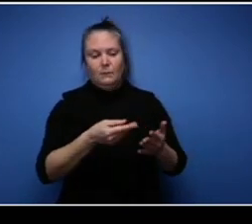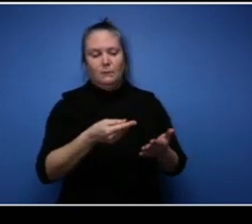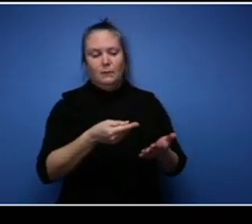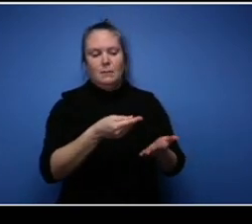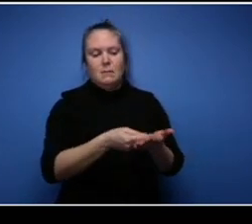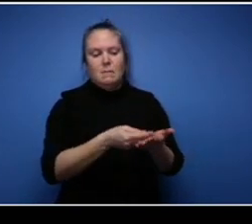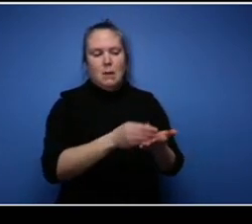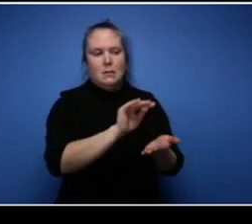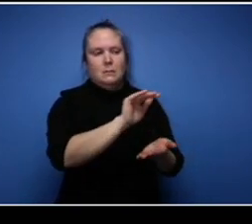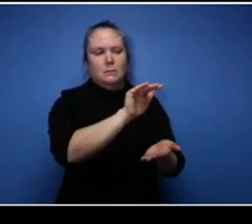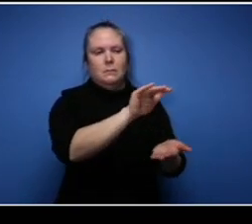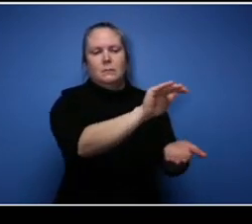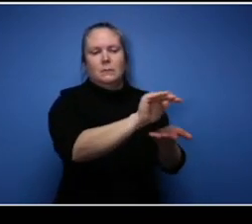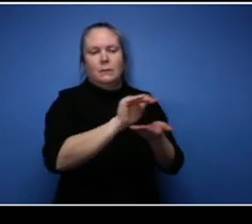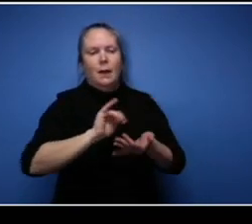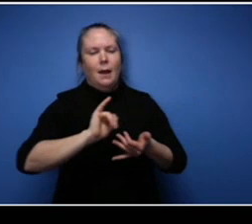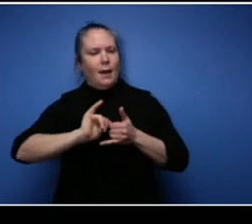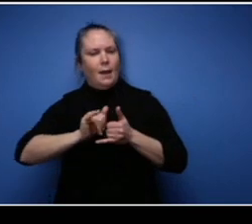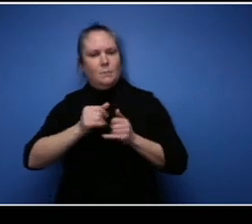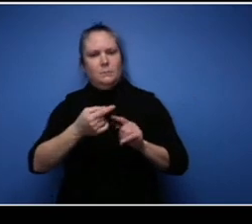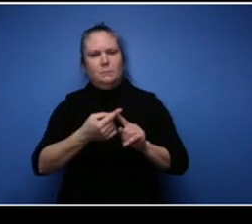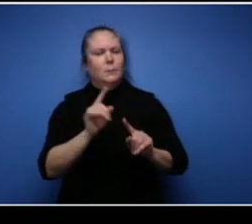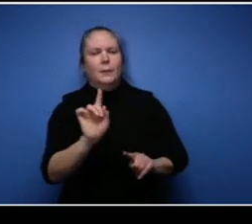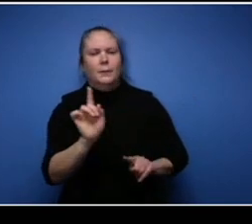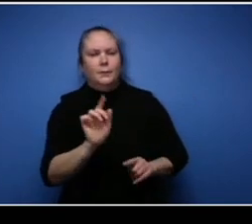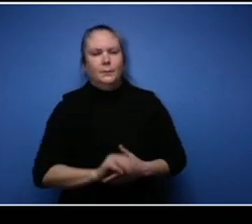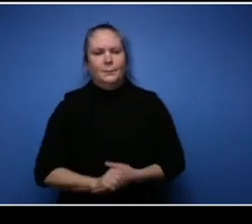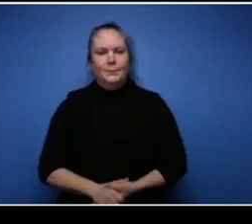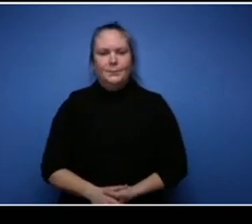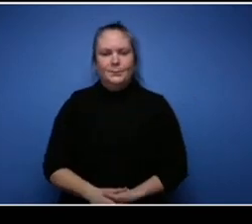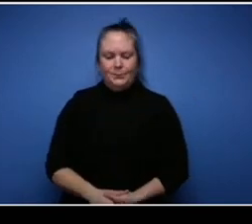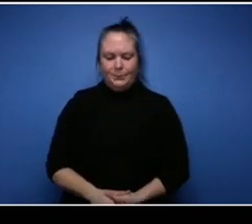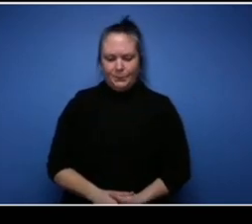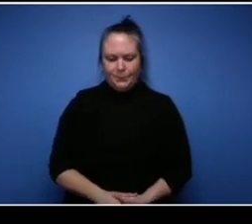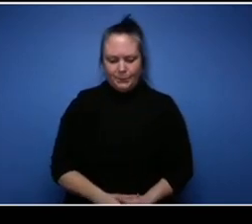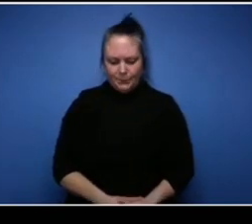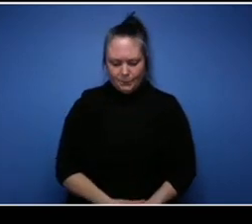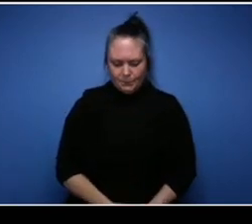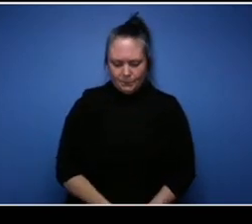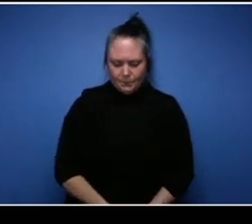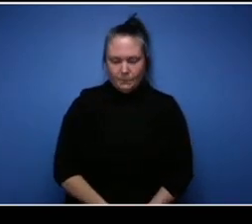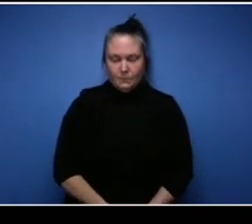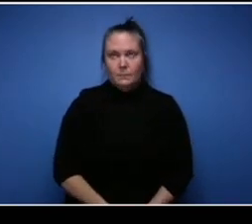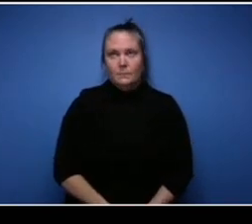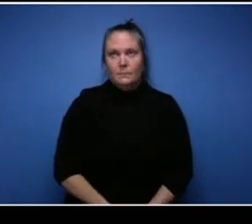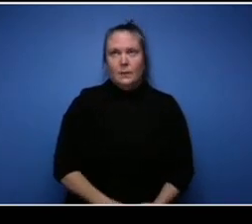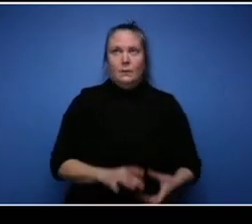When it comes with respect to starting my business uh some of the ways that I looked